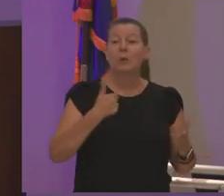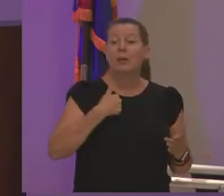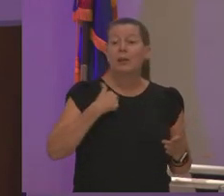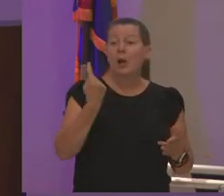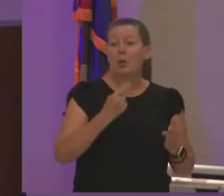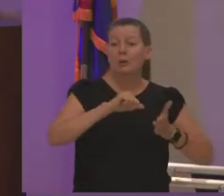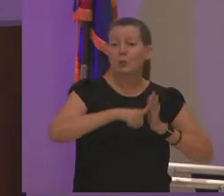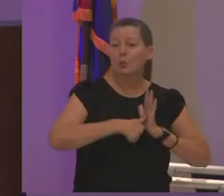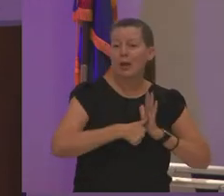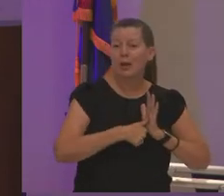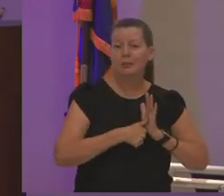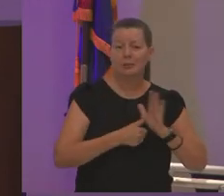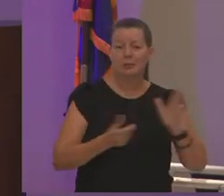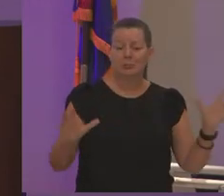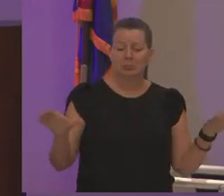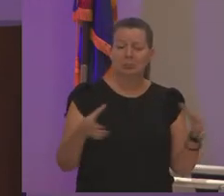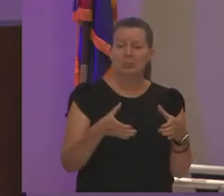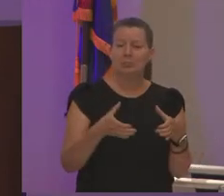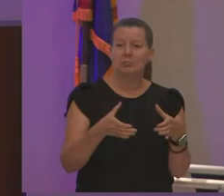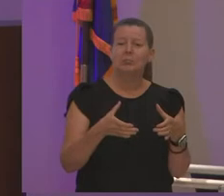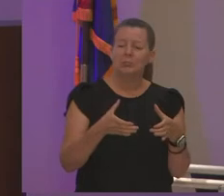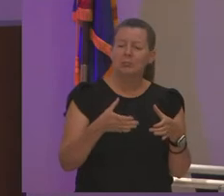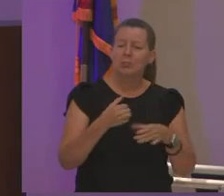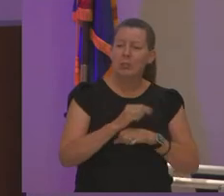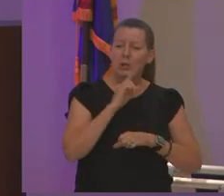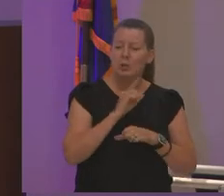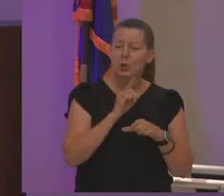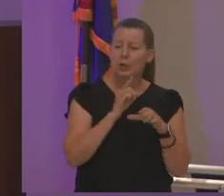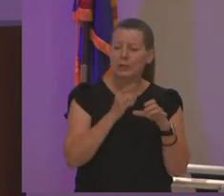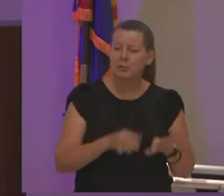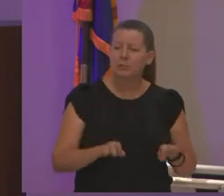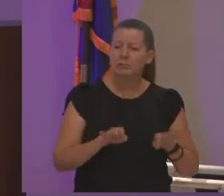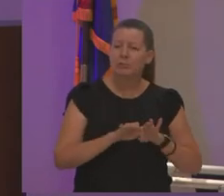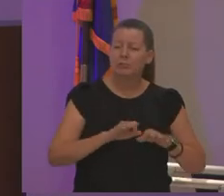every time we get together let's make sure it's meaningful so i have a few things i'd like to